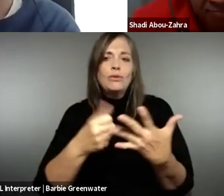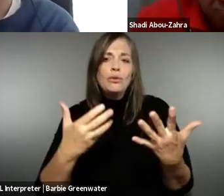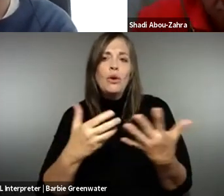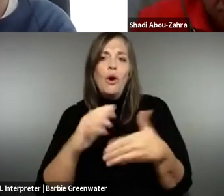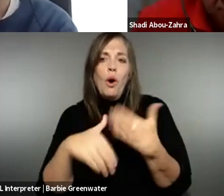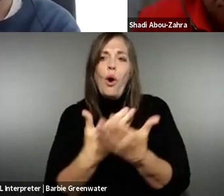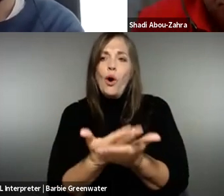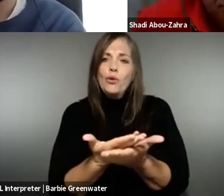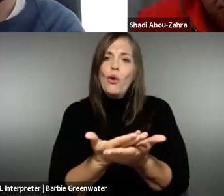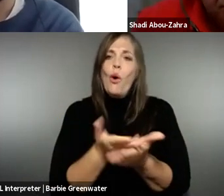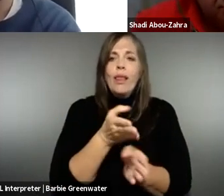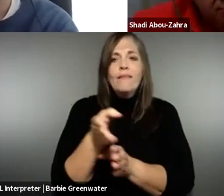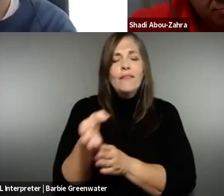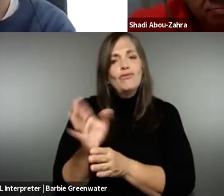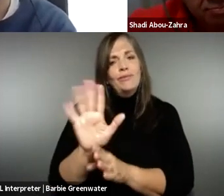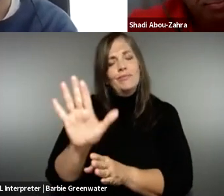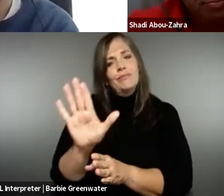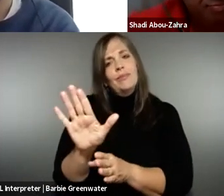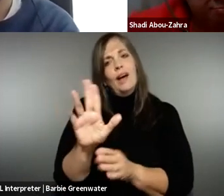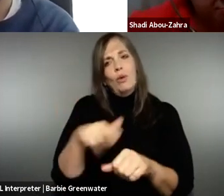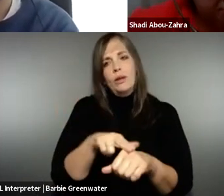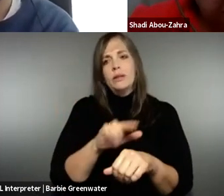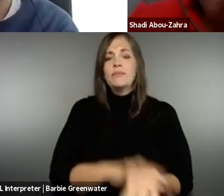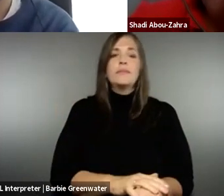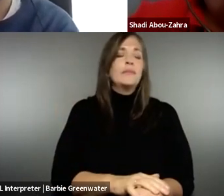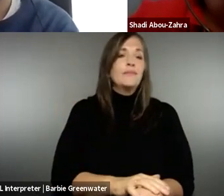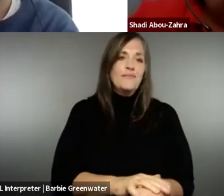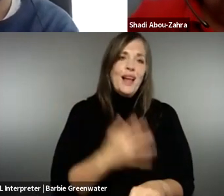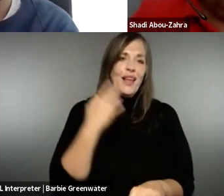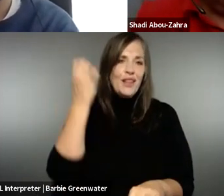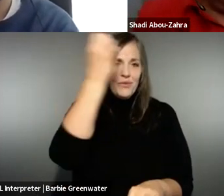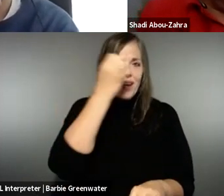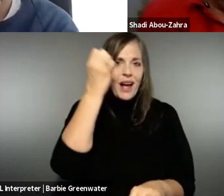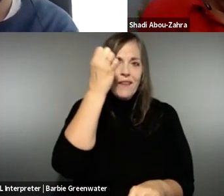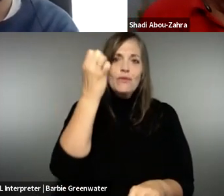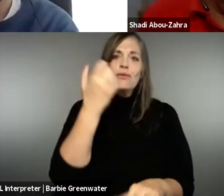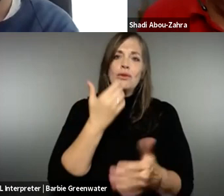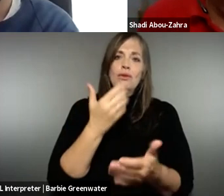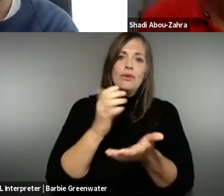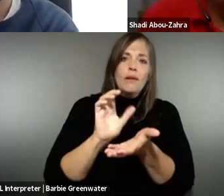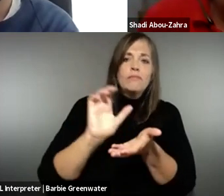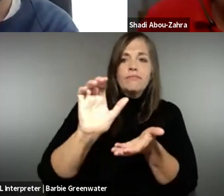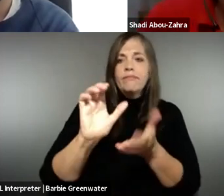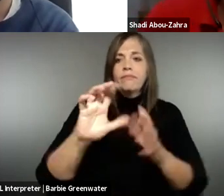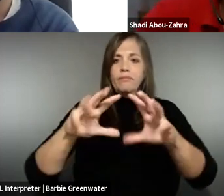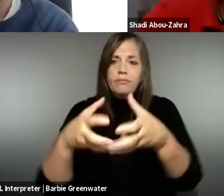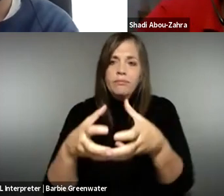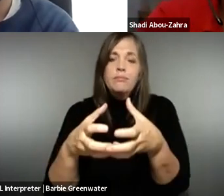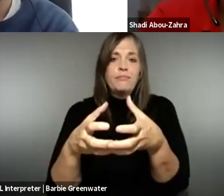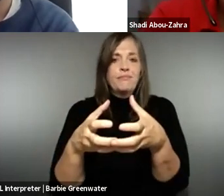their mission to give details on every field and accessibility, of course, was not an exception. And then we had very good